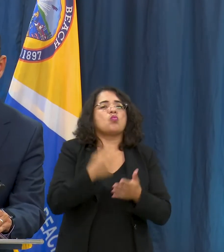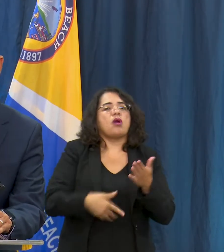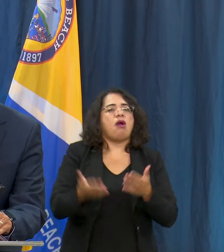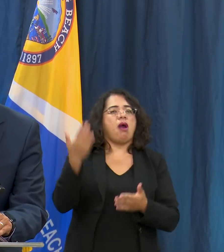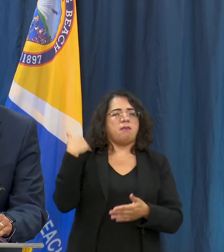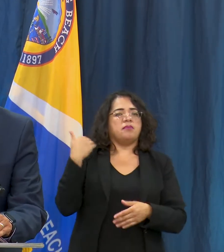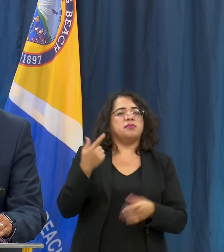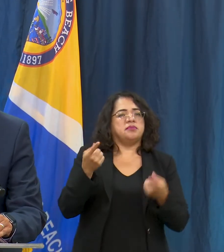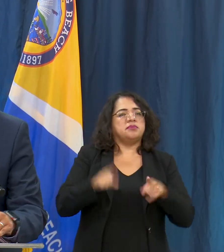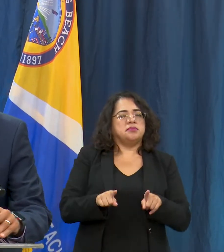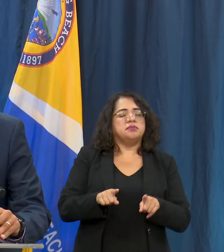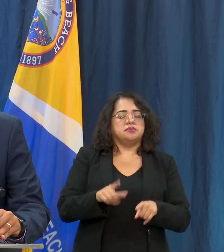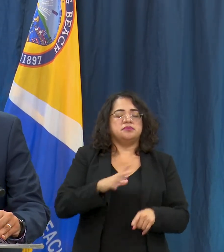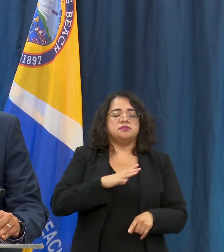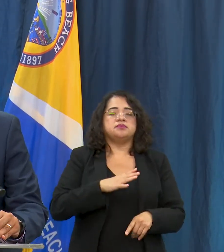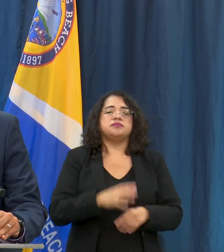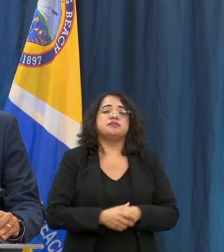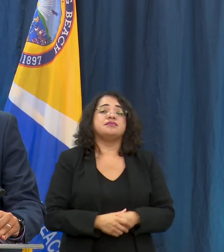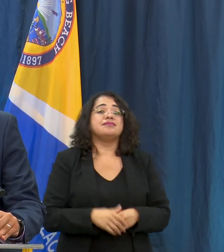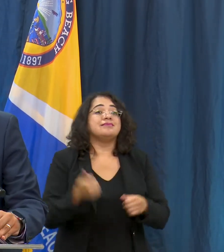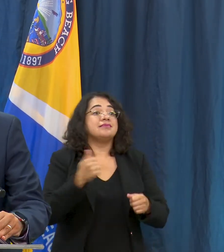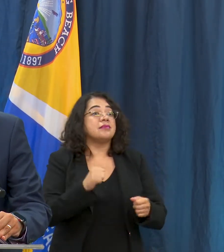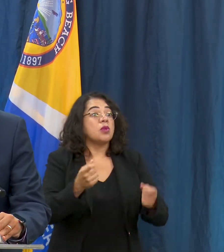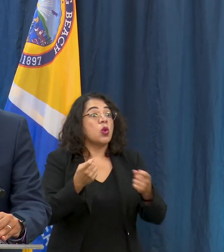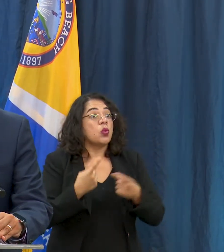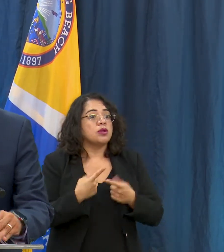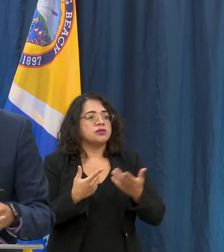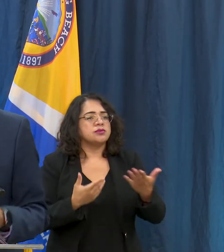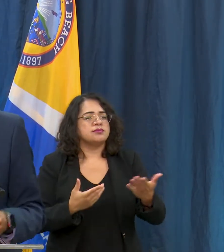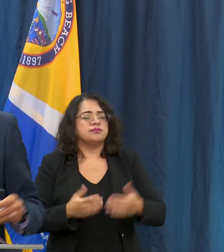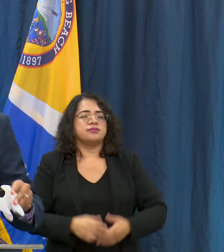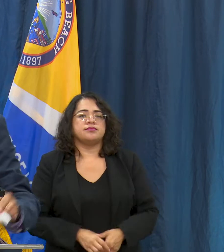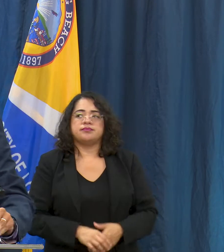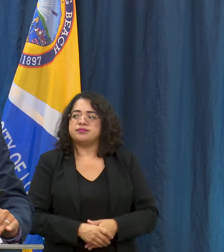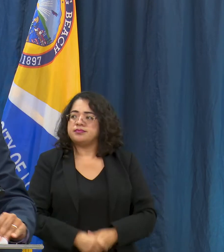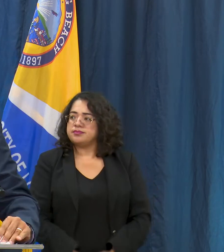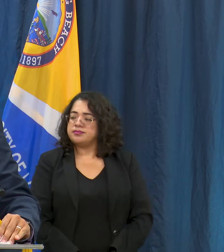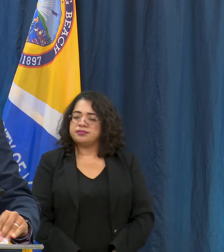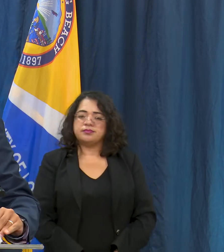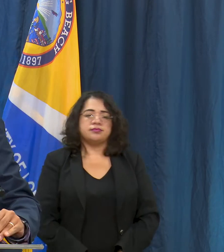Okay now any questions? Maybe if there's a questions for me and then